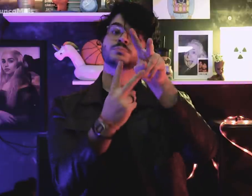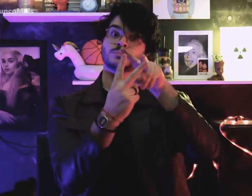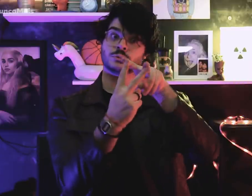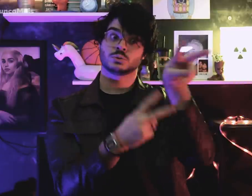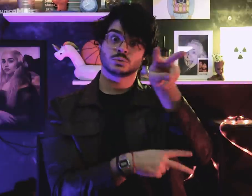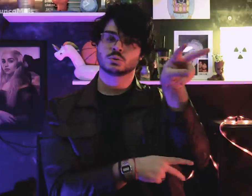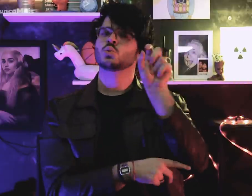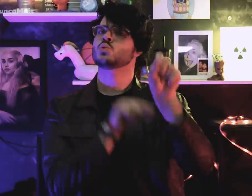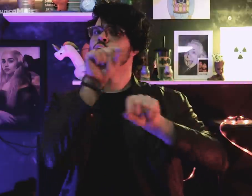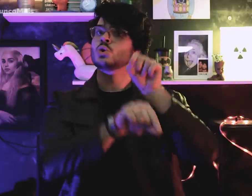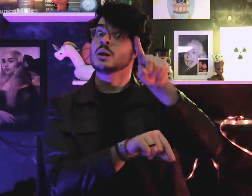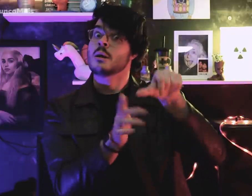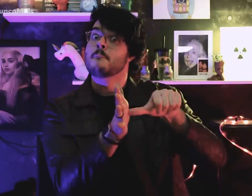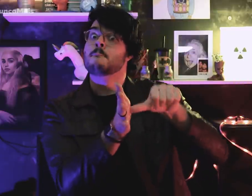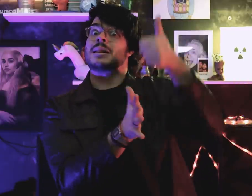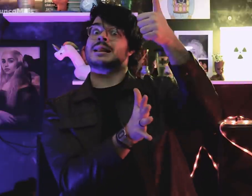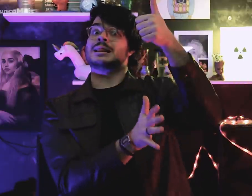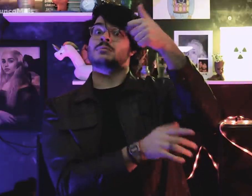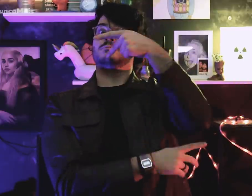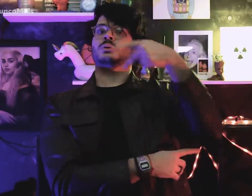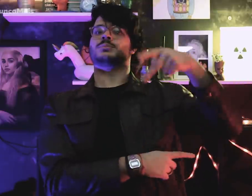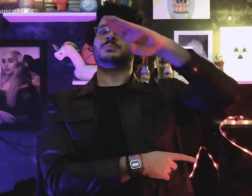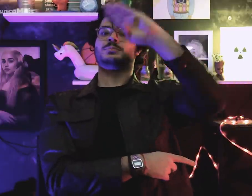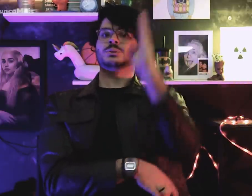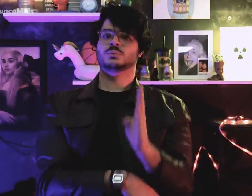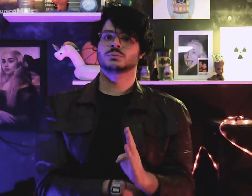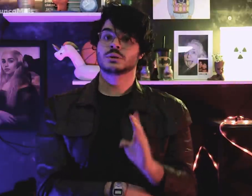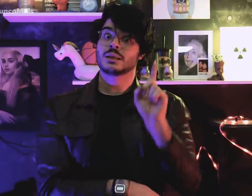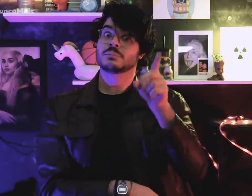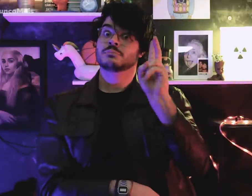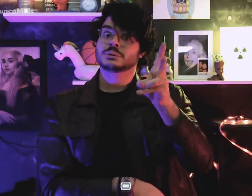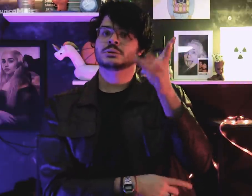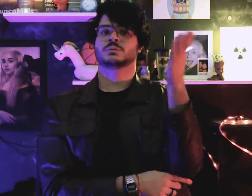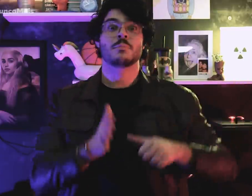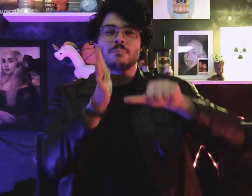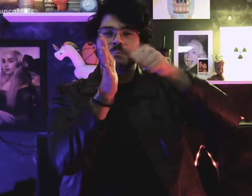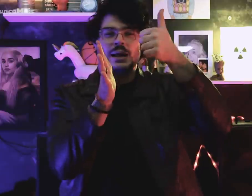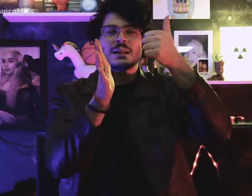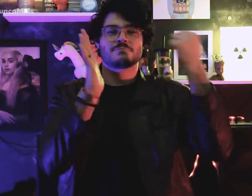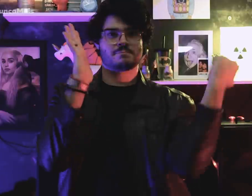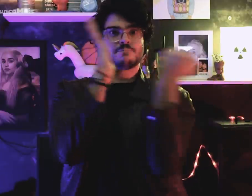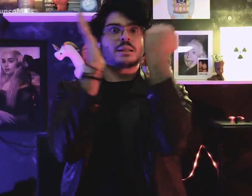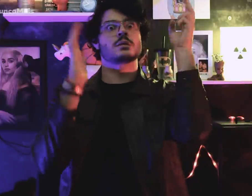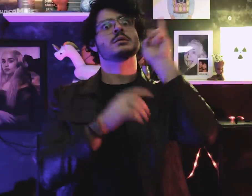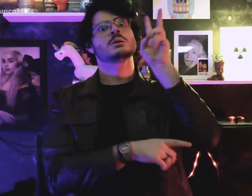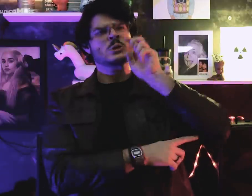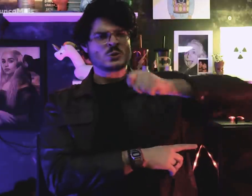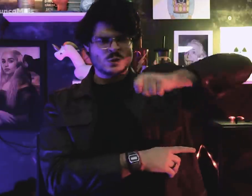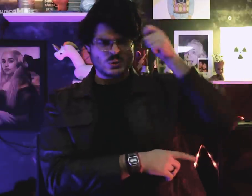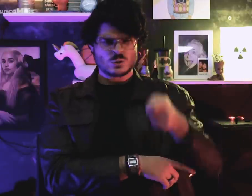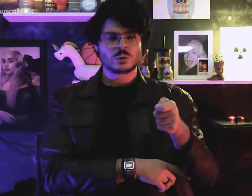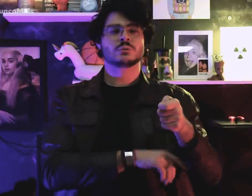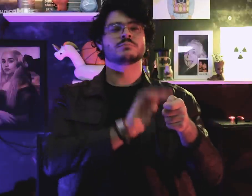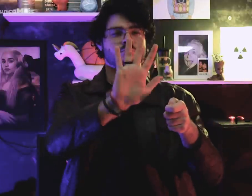first presidents of Brazil. There was that first one, right?